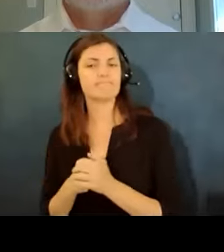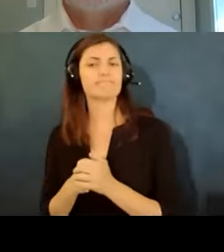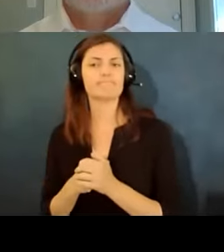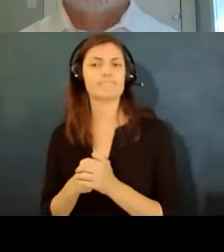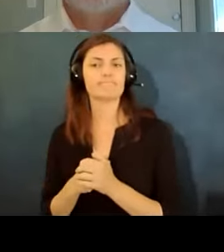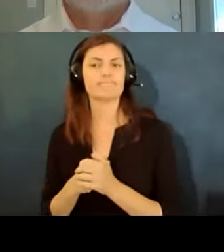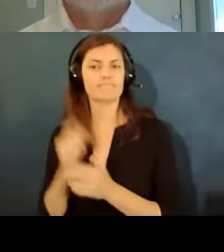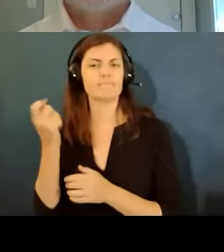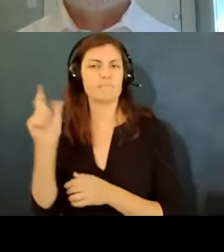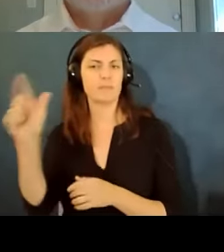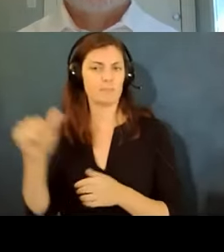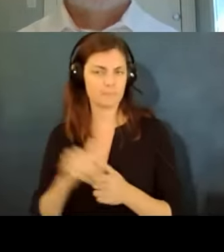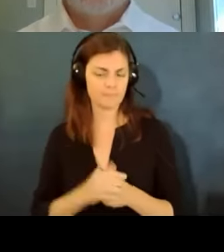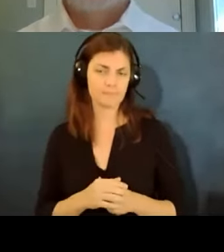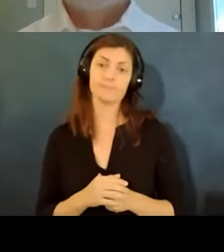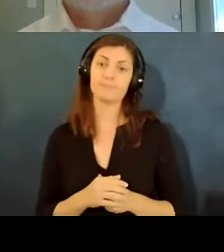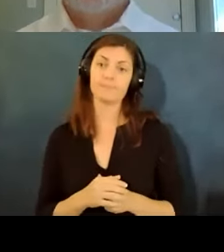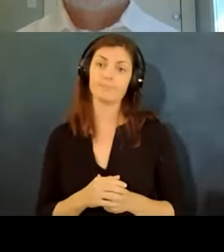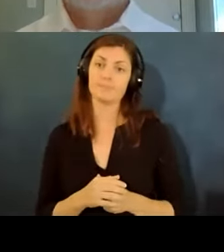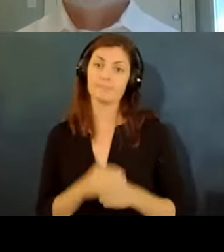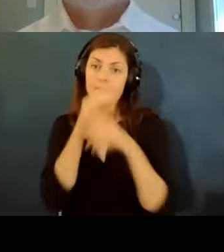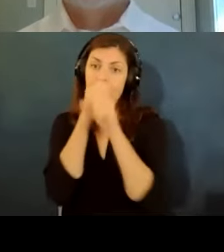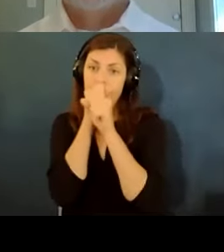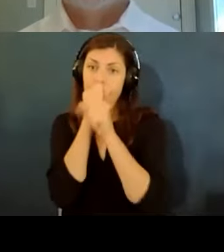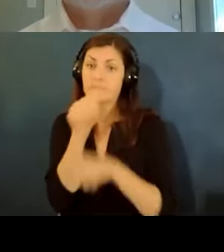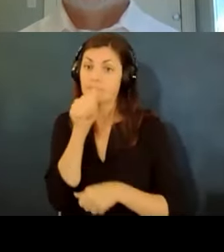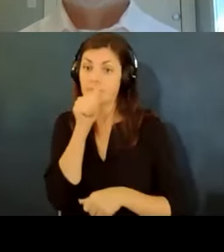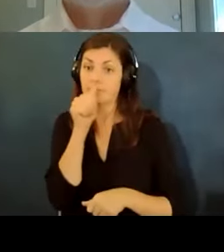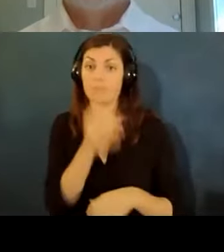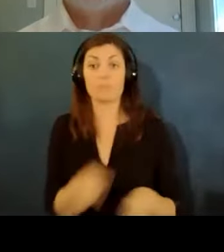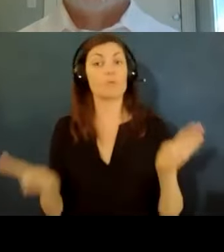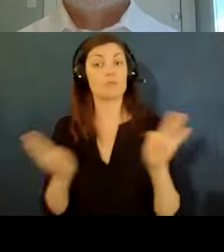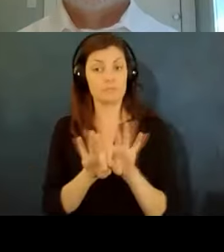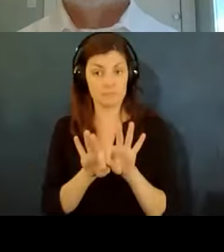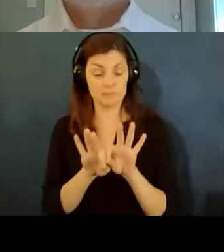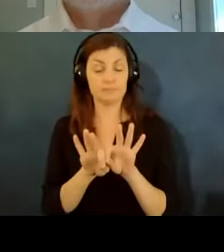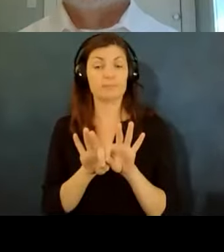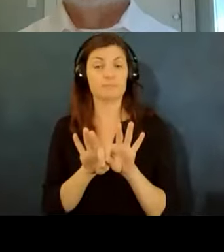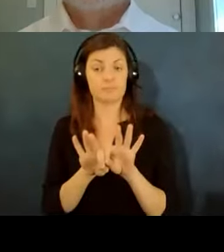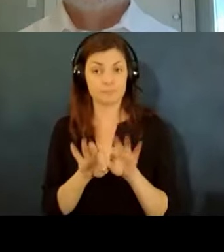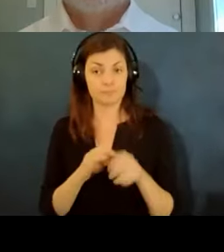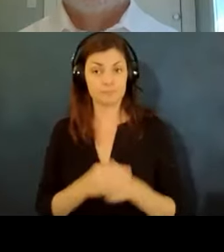a little bit later um confidentiality is an important piece um and so in general the